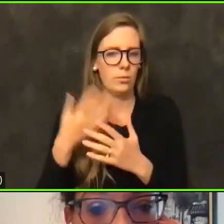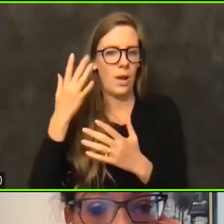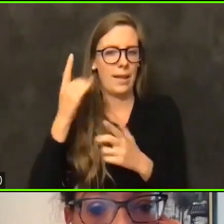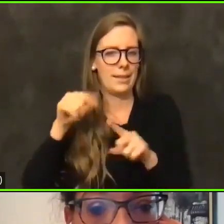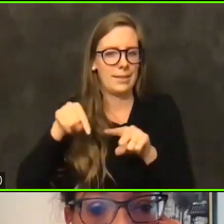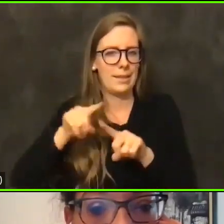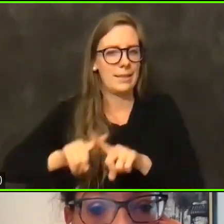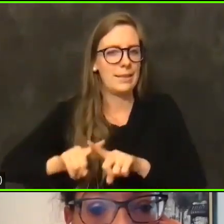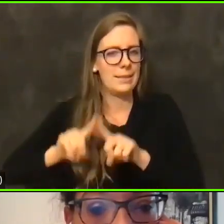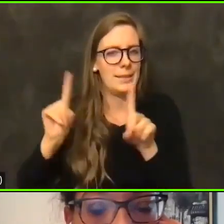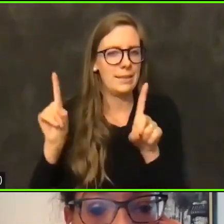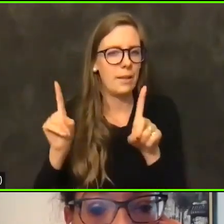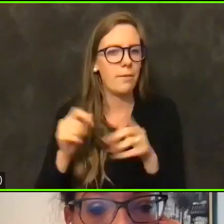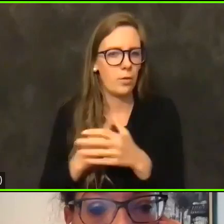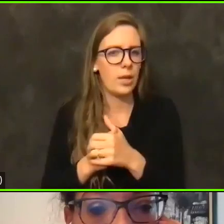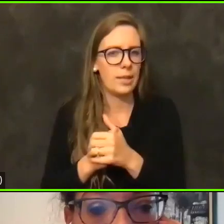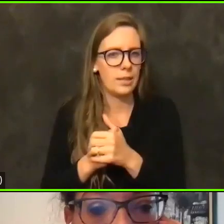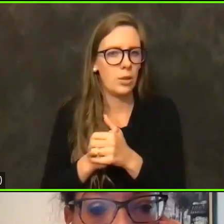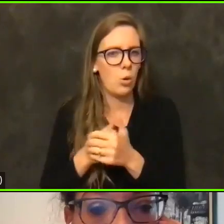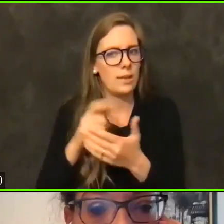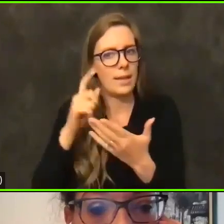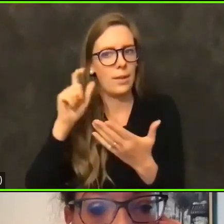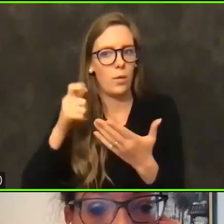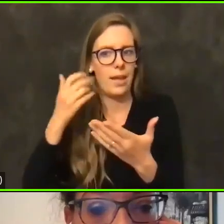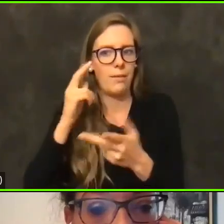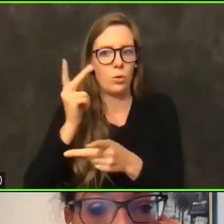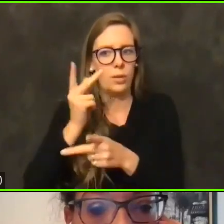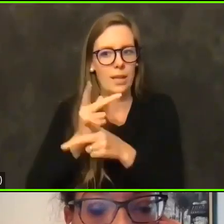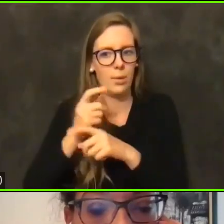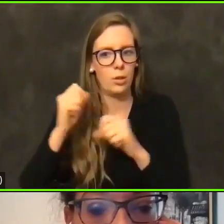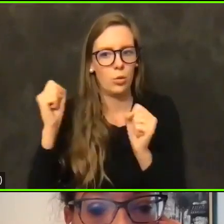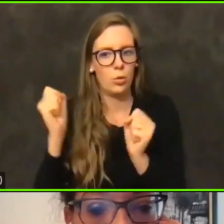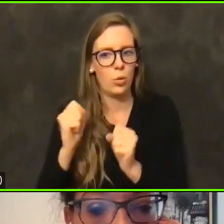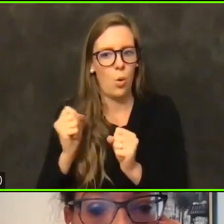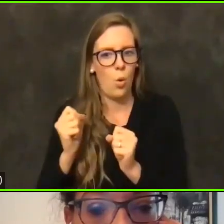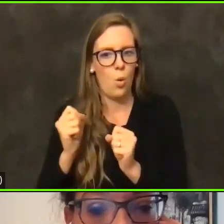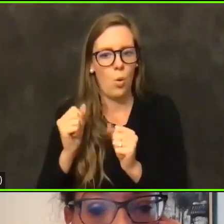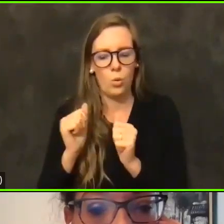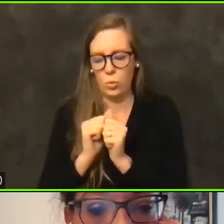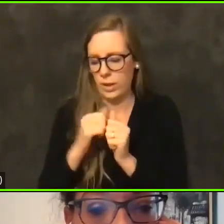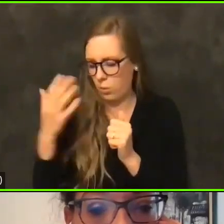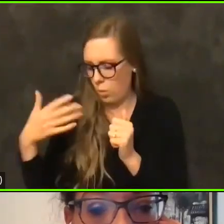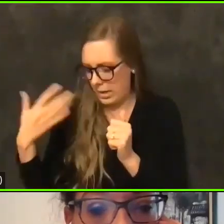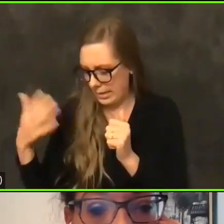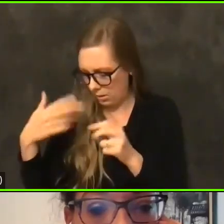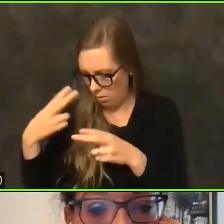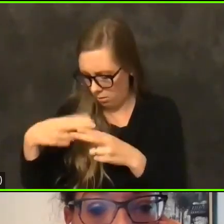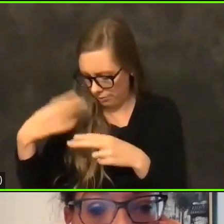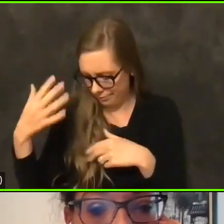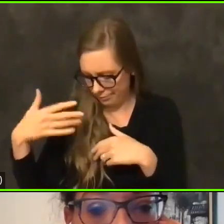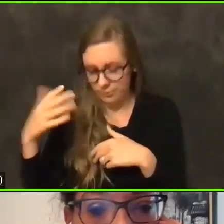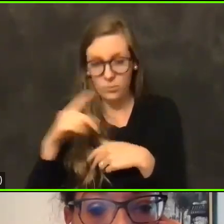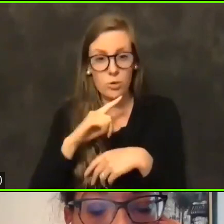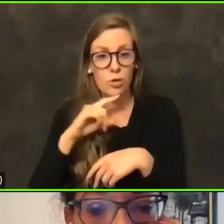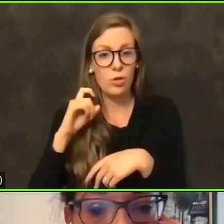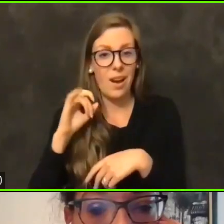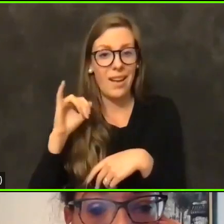keeping it cold with with what is it, the dry answer